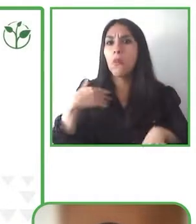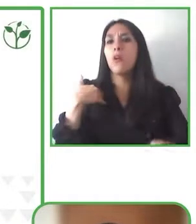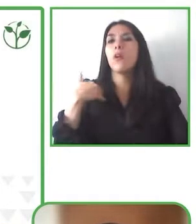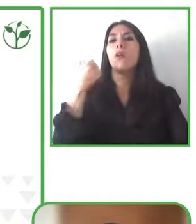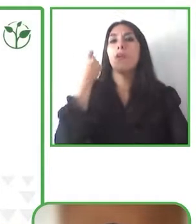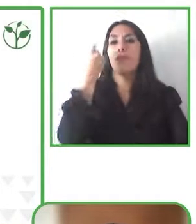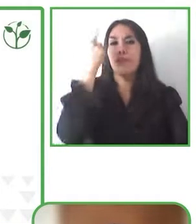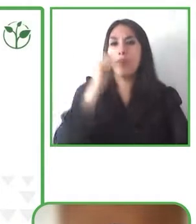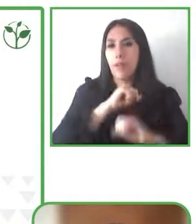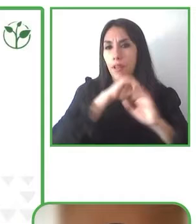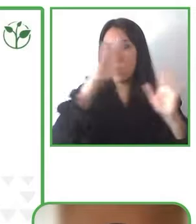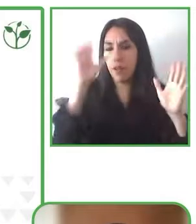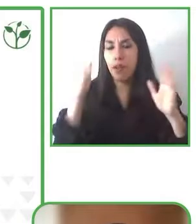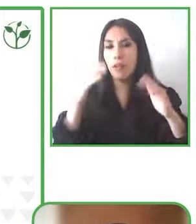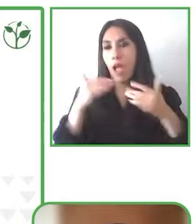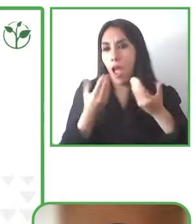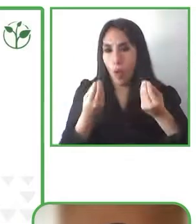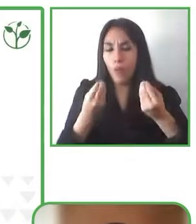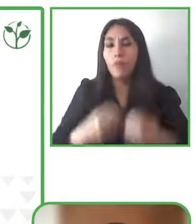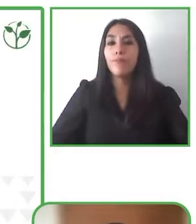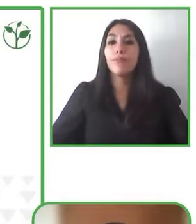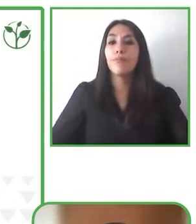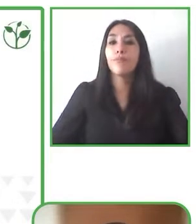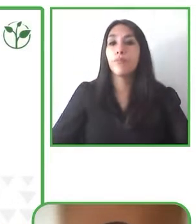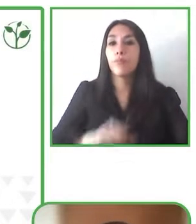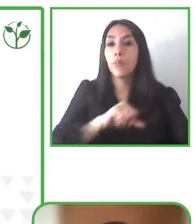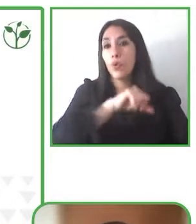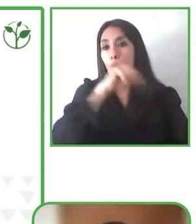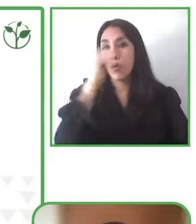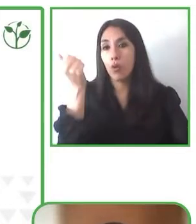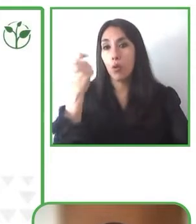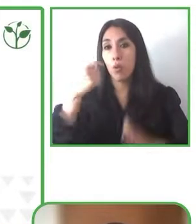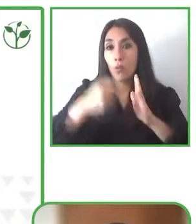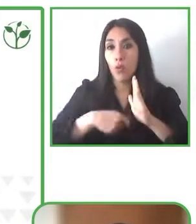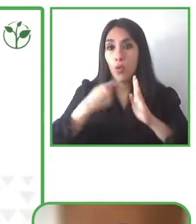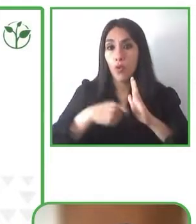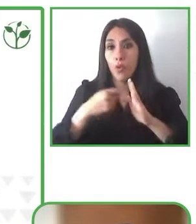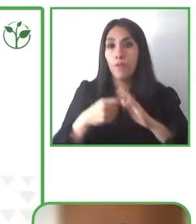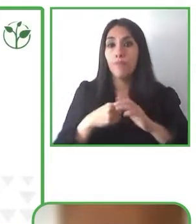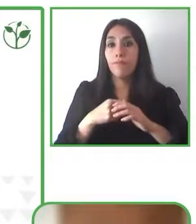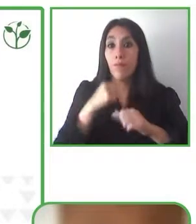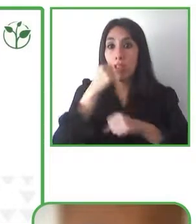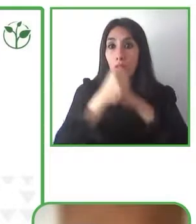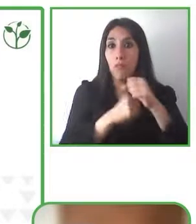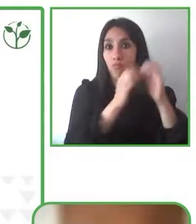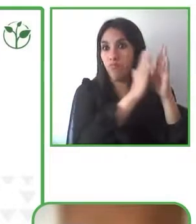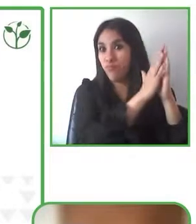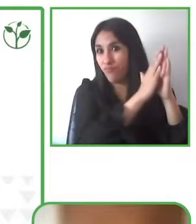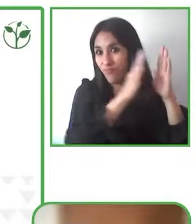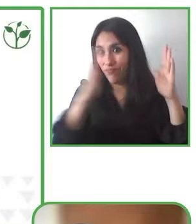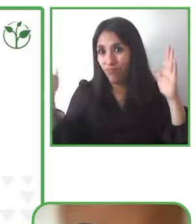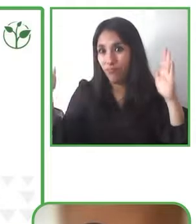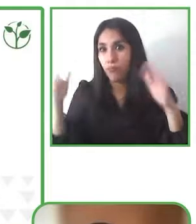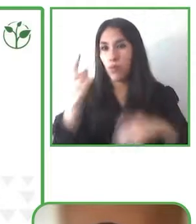Also, in our annual agenda we also have included the